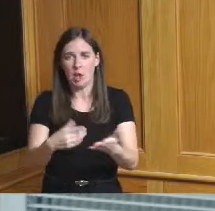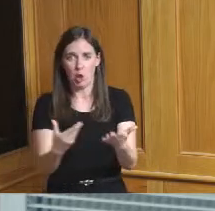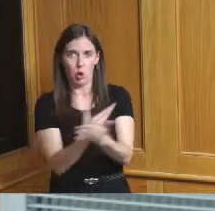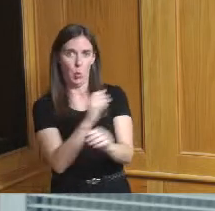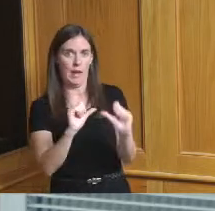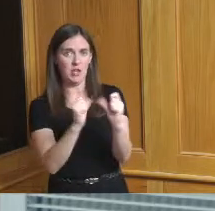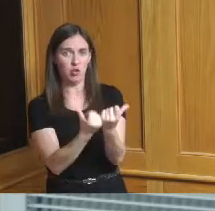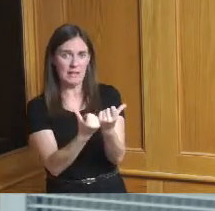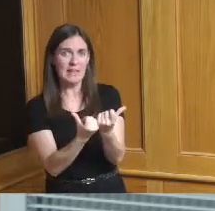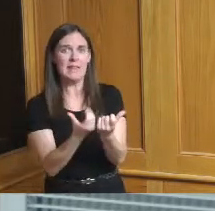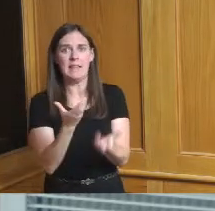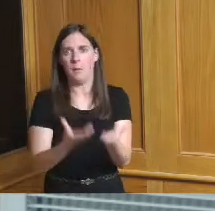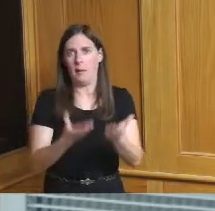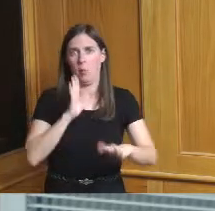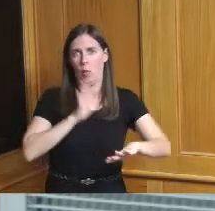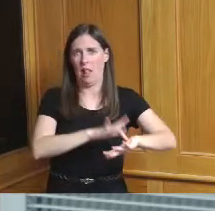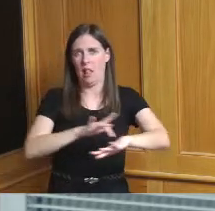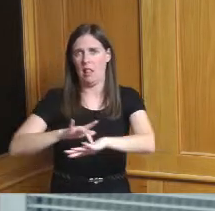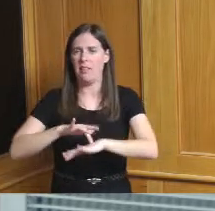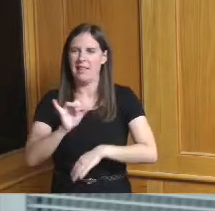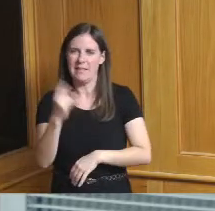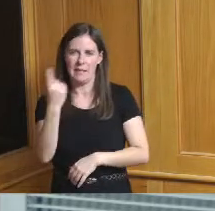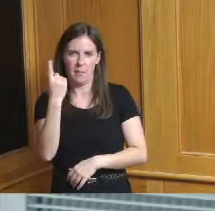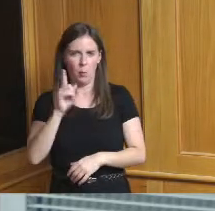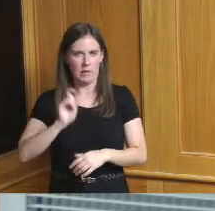rotating around I think that's something we probably have to talk to the county administration